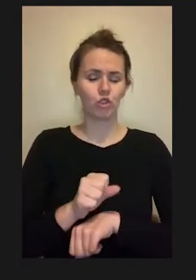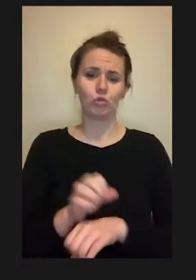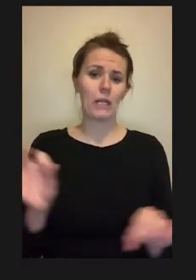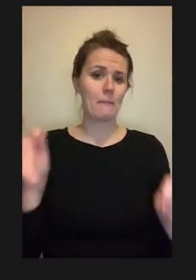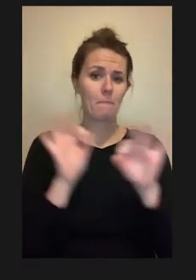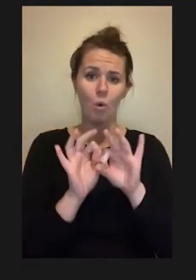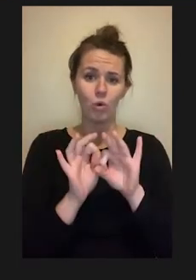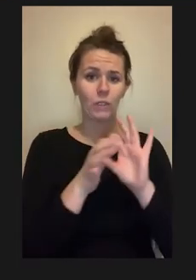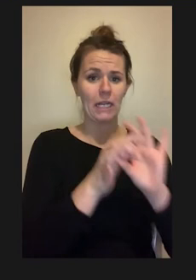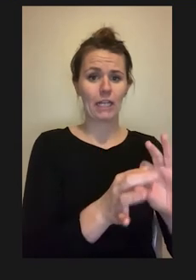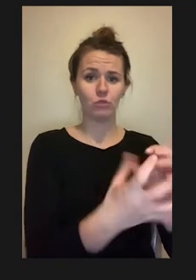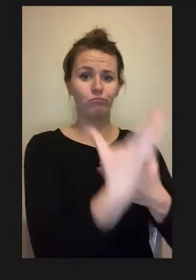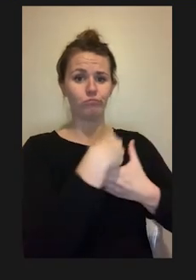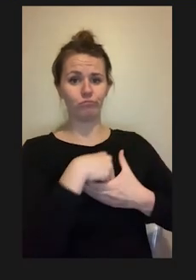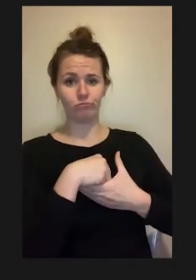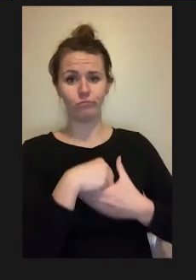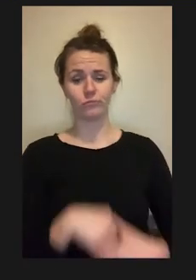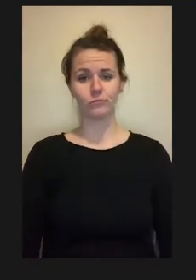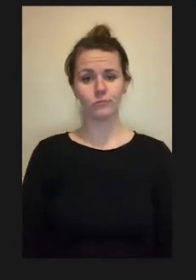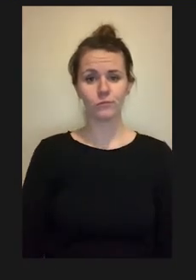inclusion of students with disabilities in STEM?